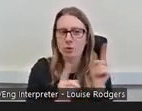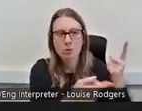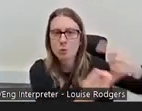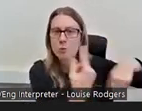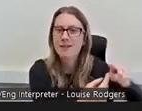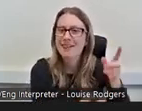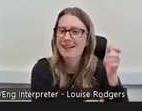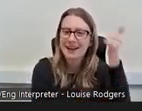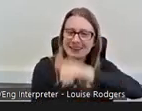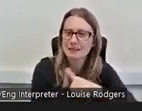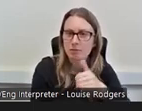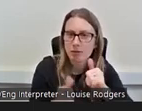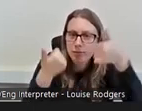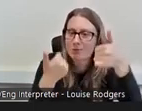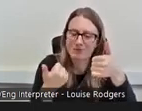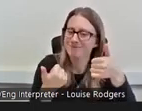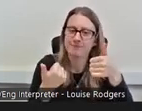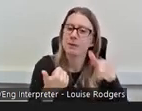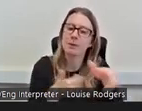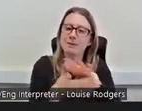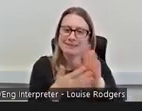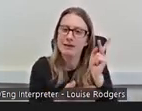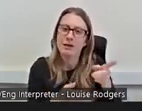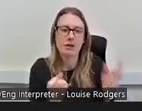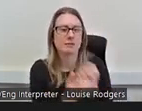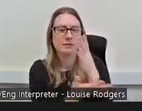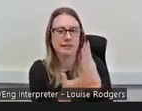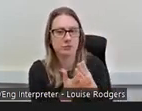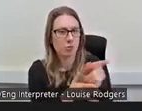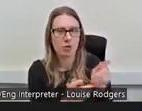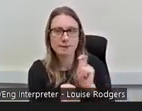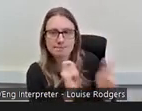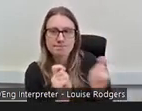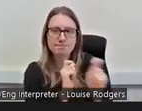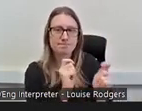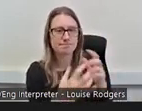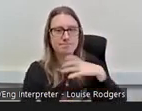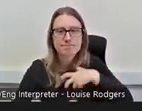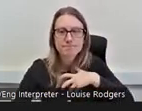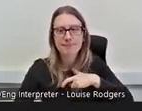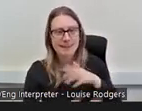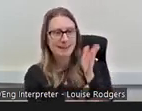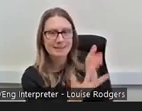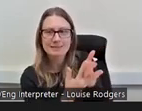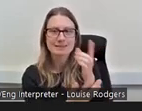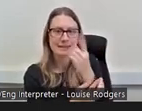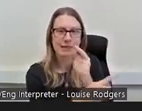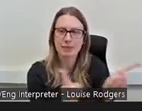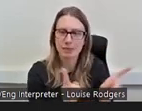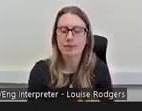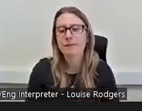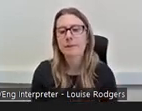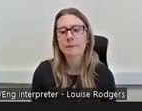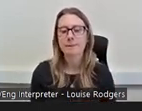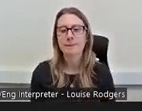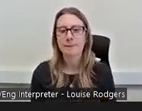so making sure again that that's an adaptable and accessible and I think I've been, I feel like